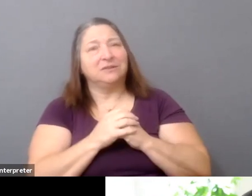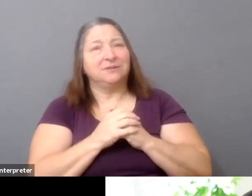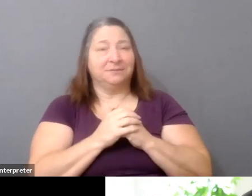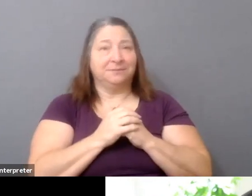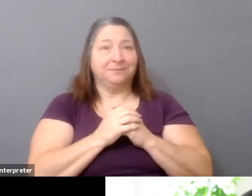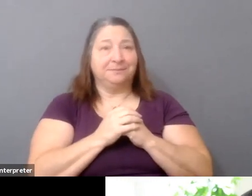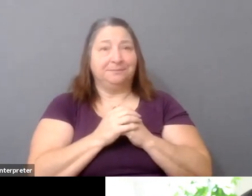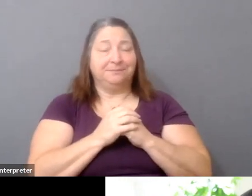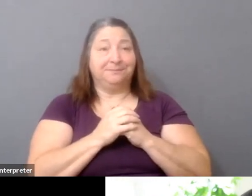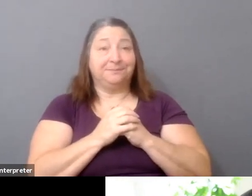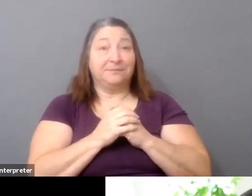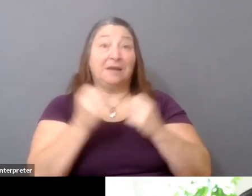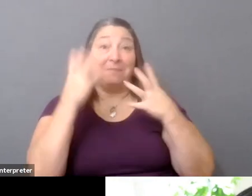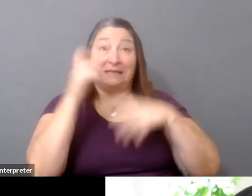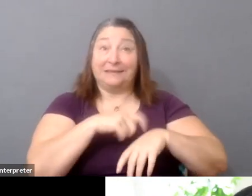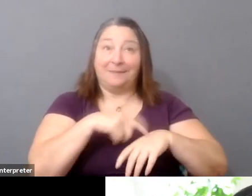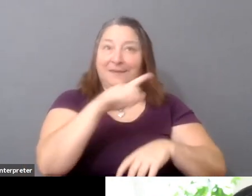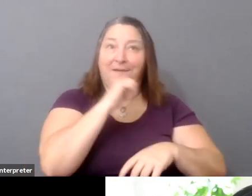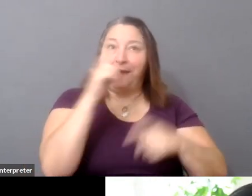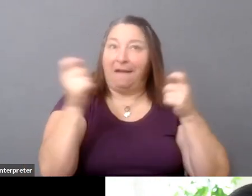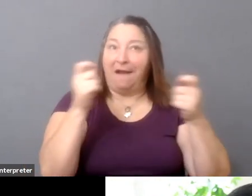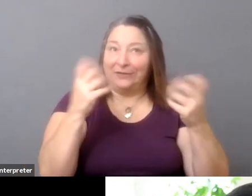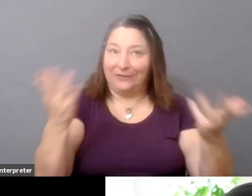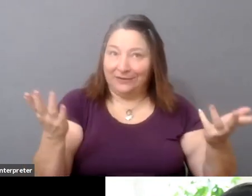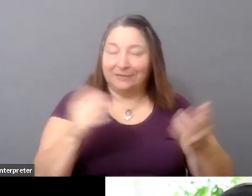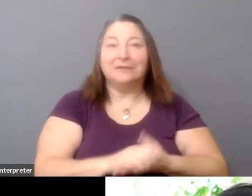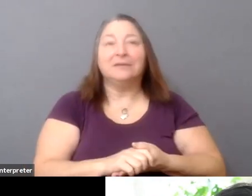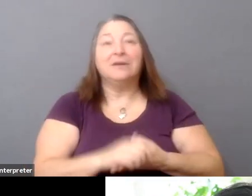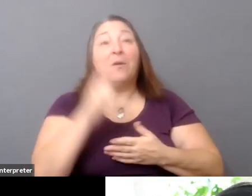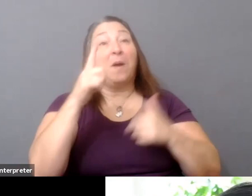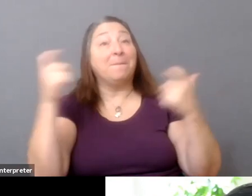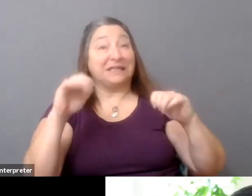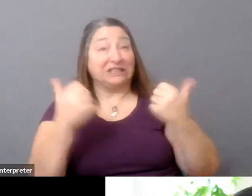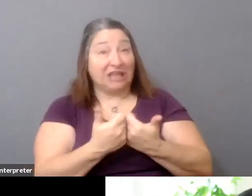And I think like, you know, one of the biggest challenges that's probably relevant to this conversation